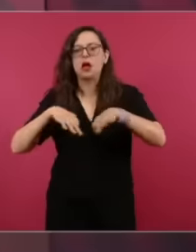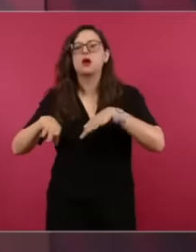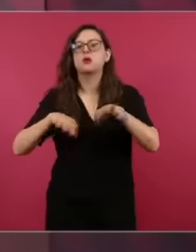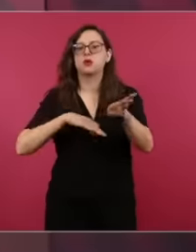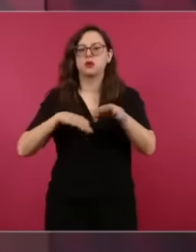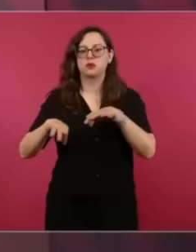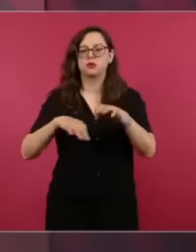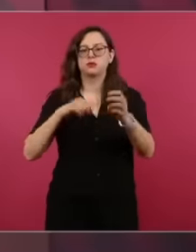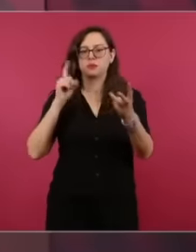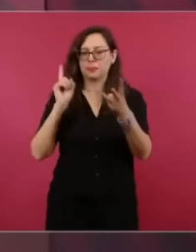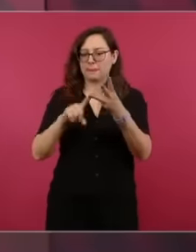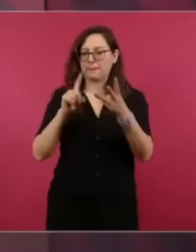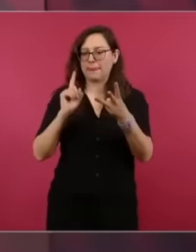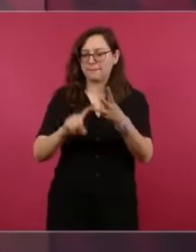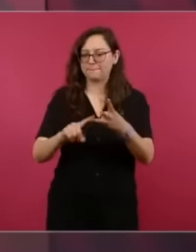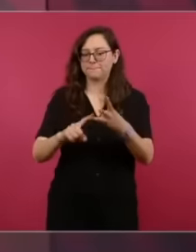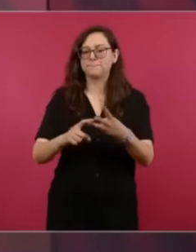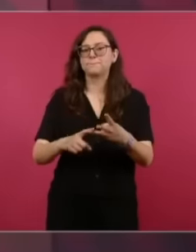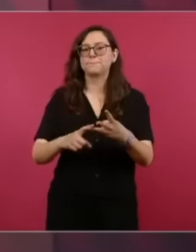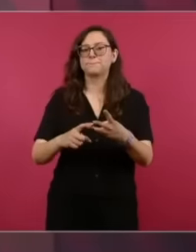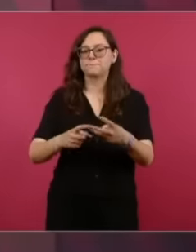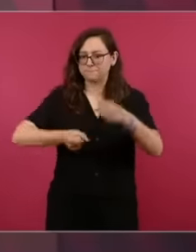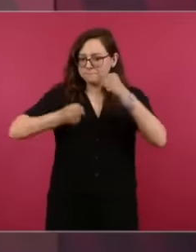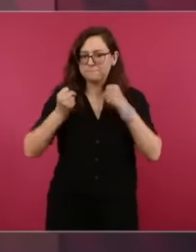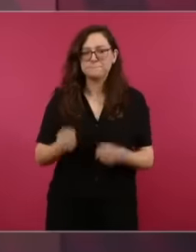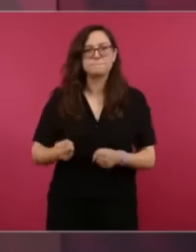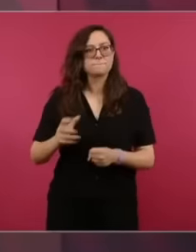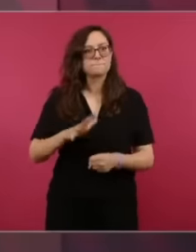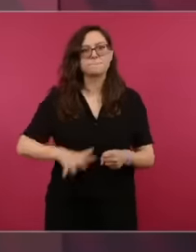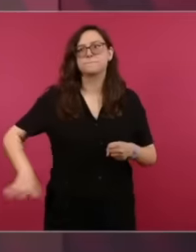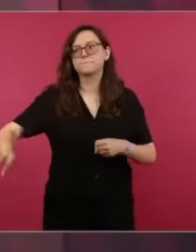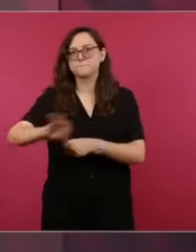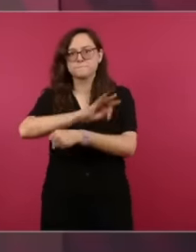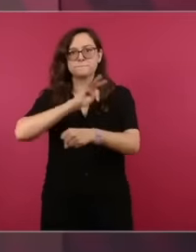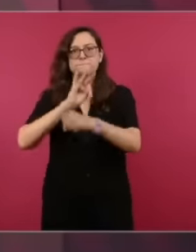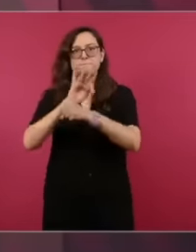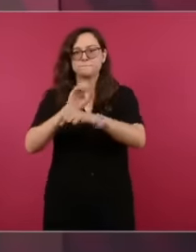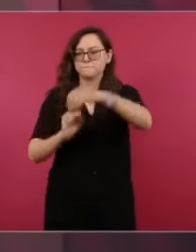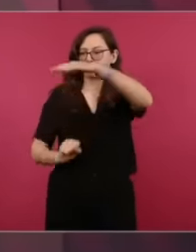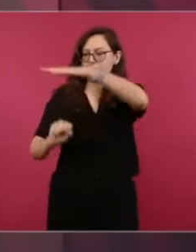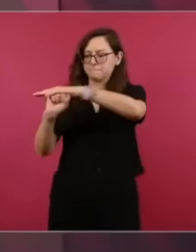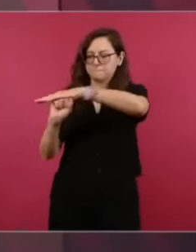and, above all, security are the Secretary of the Navy and the Secretary of